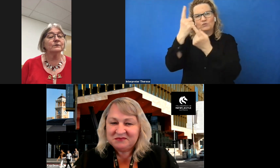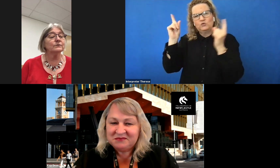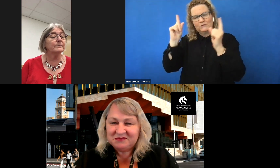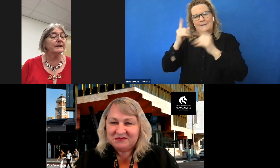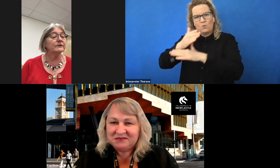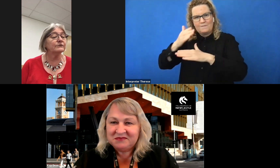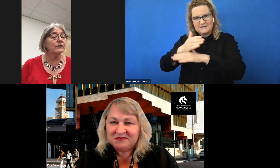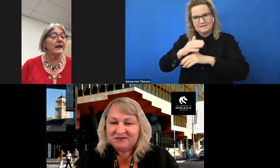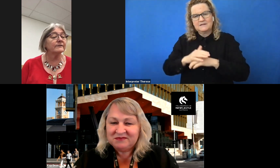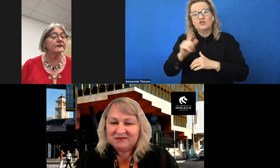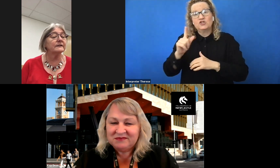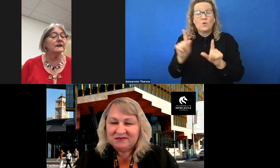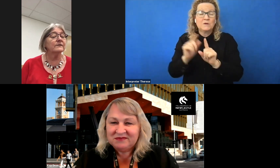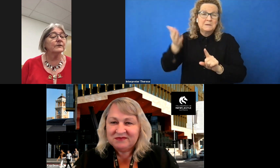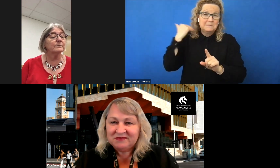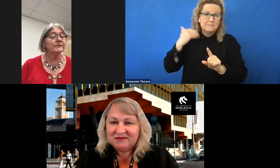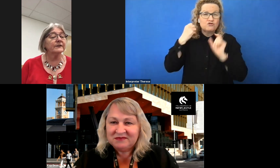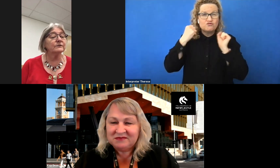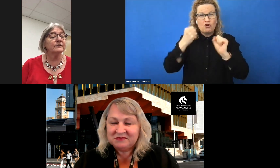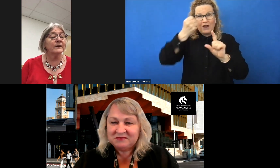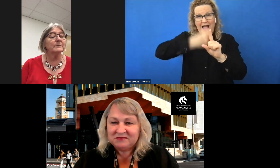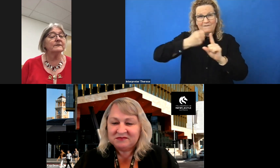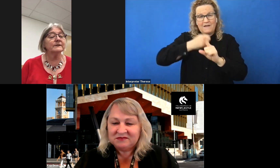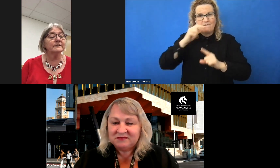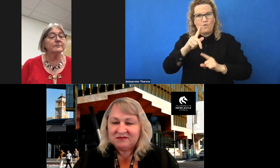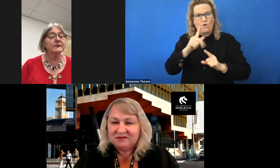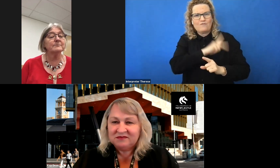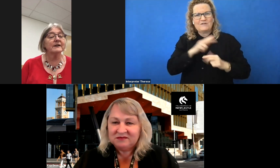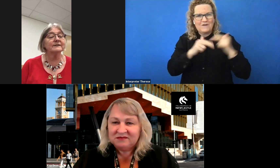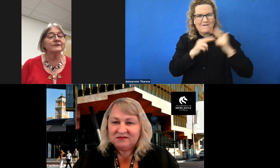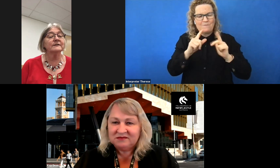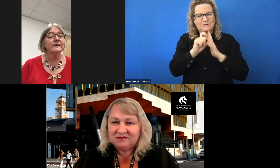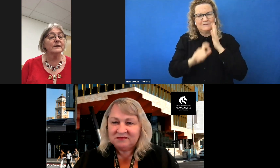also been a strong advocate for the professional development for disability practitioners and the